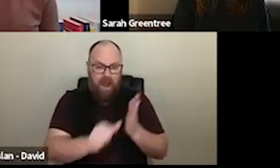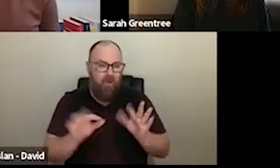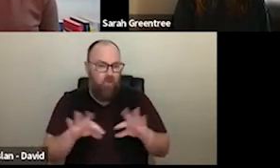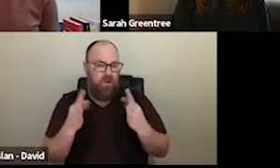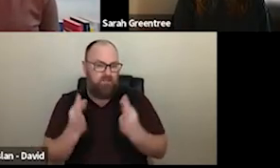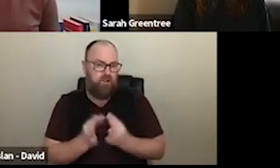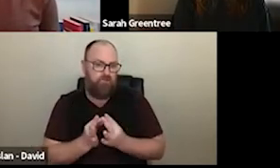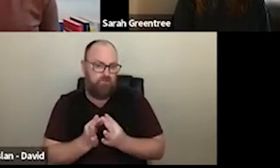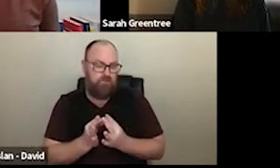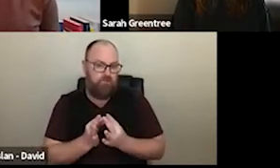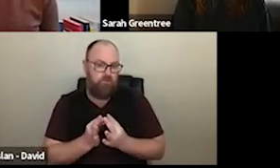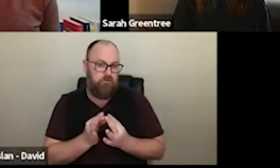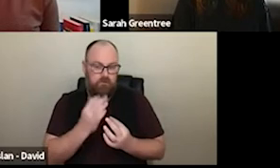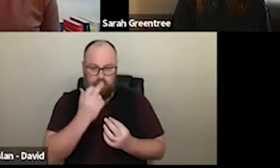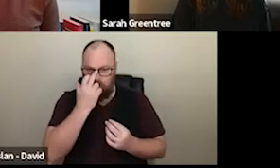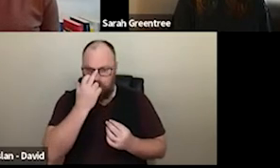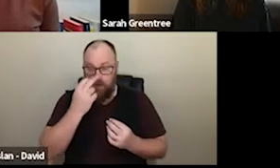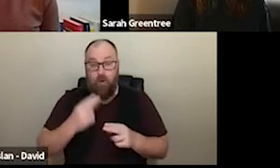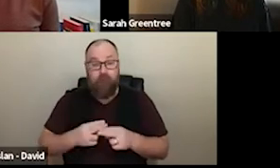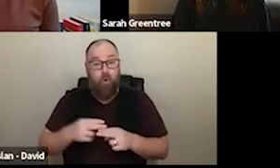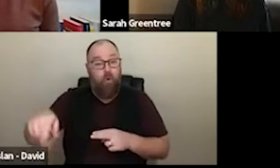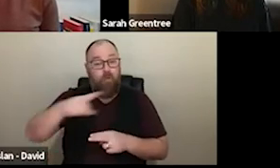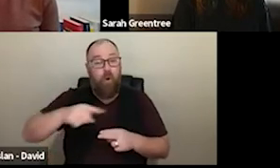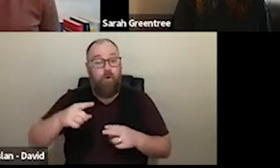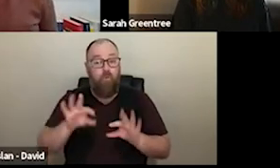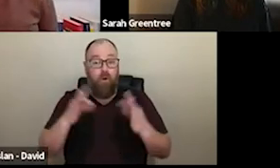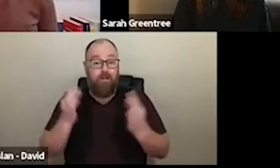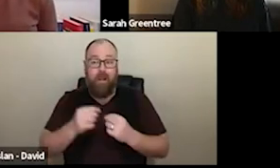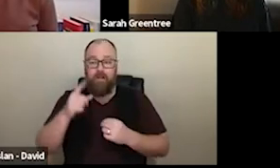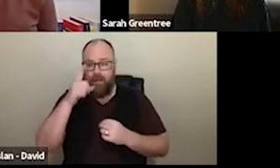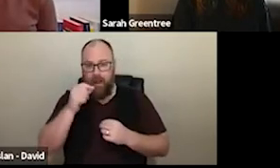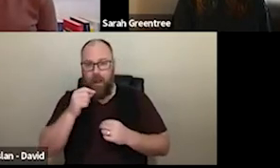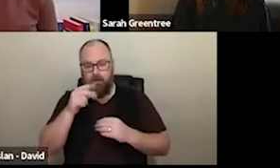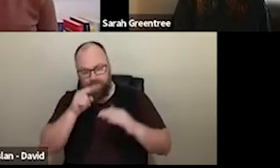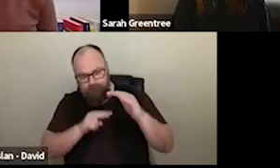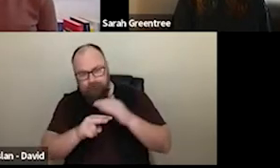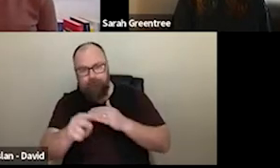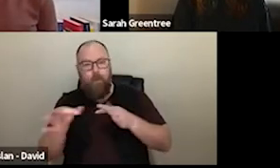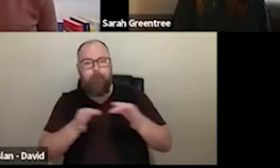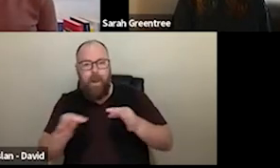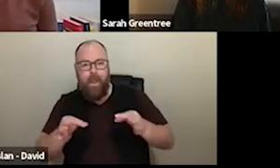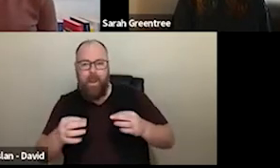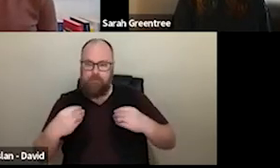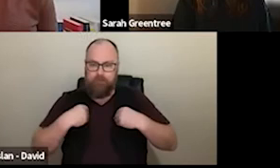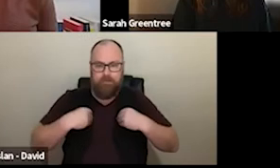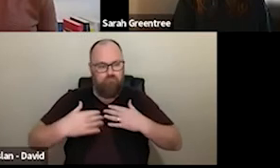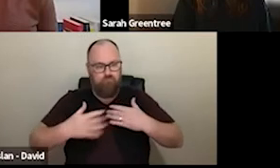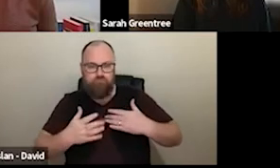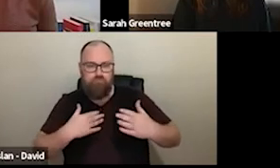enabling organizations to plan with longer term certainty, and increase their capacity to leverage each other, supporting collaborations. organisations, enabling organisations to plan for longer-term certainty and increase